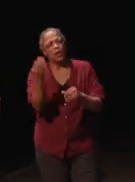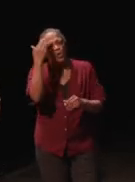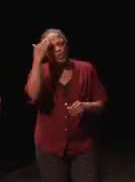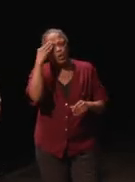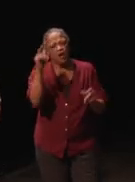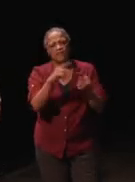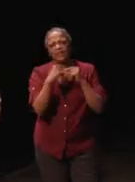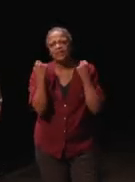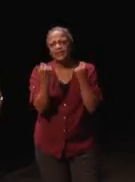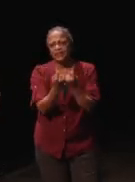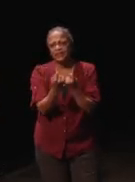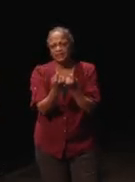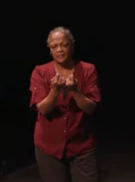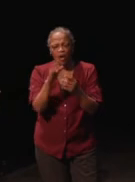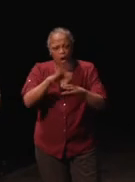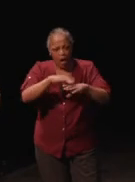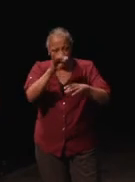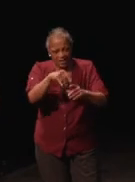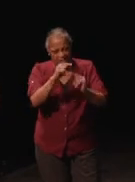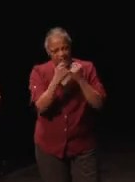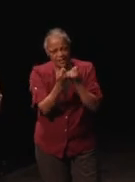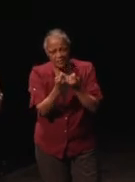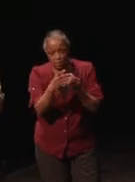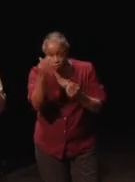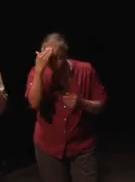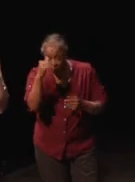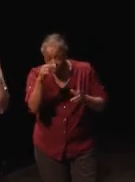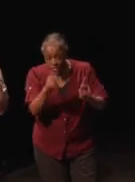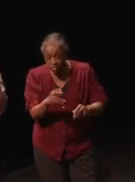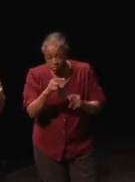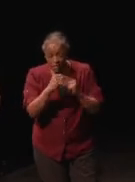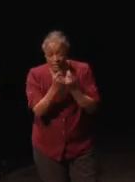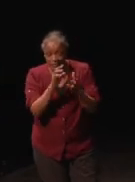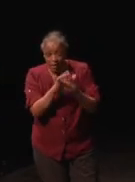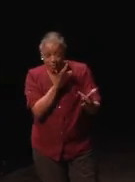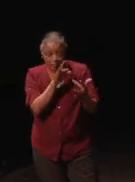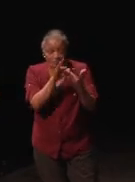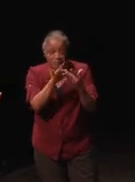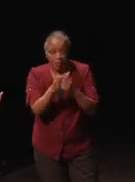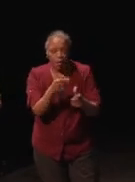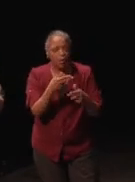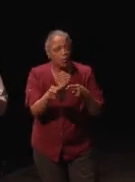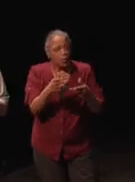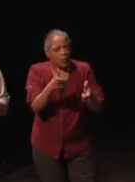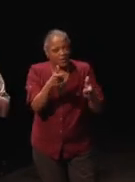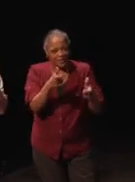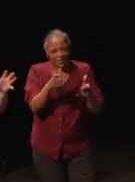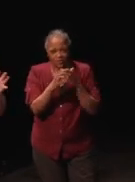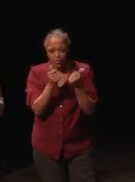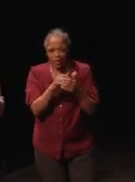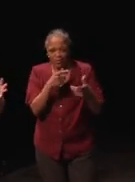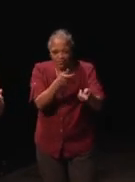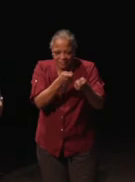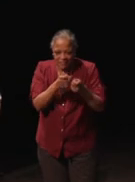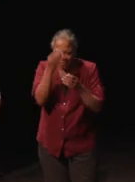a team that know someone on this team? And they'll let me reach out much more quickly to try to get information.